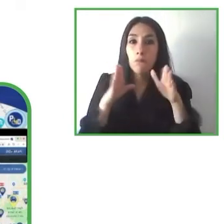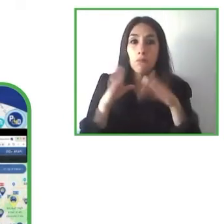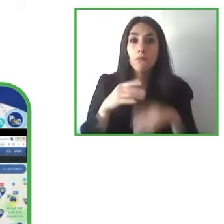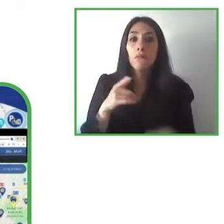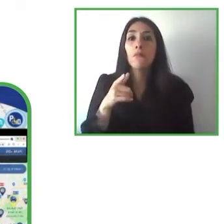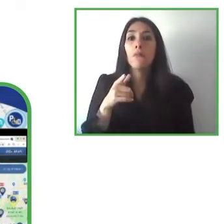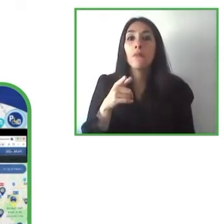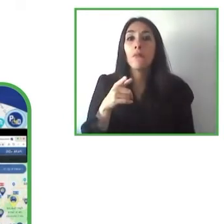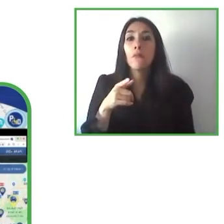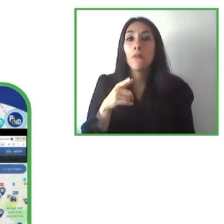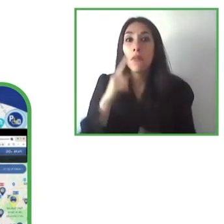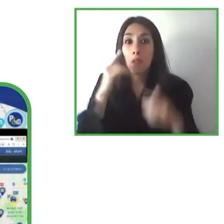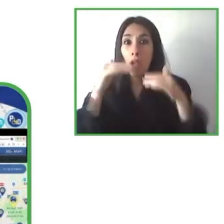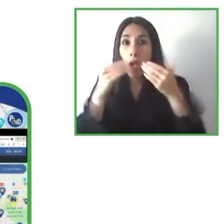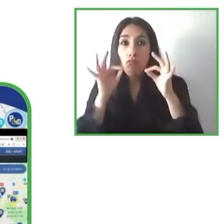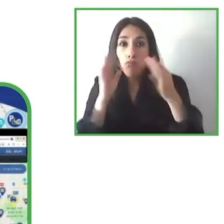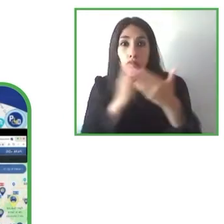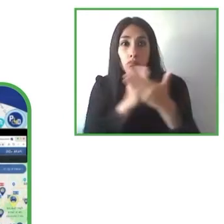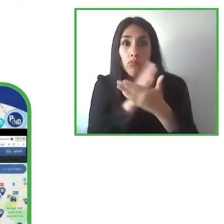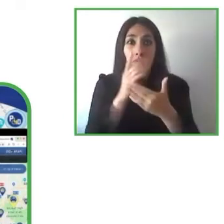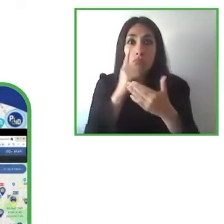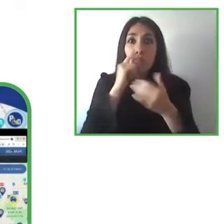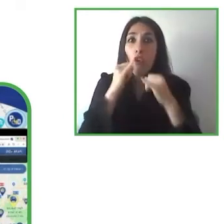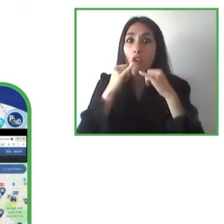a tourist destination they have different connotations,